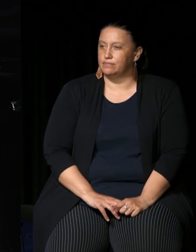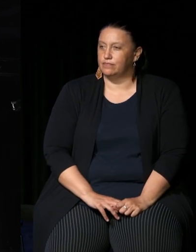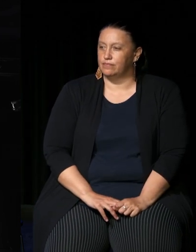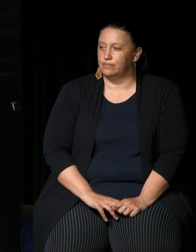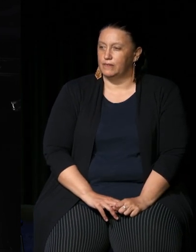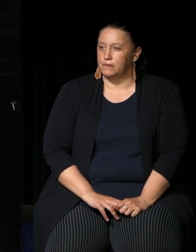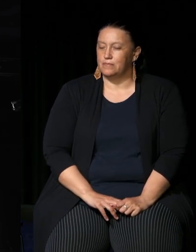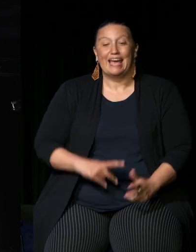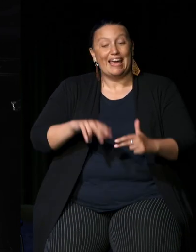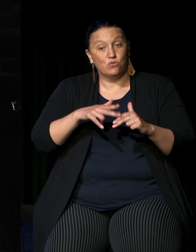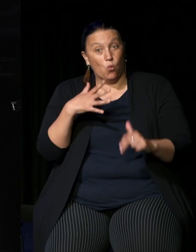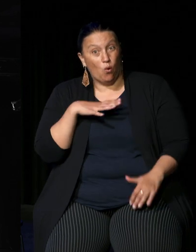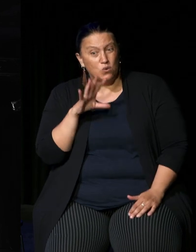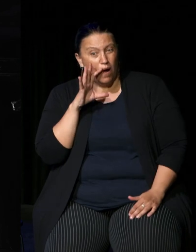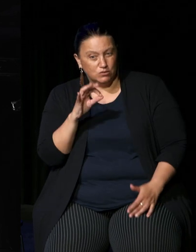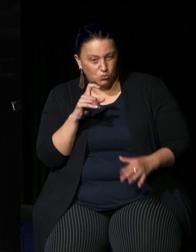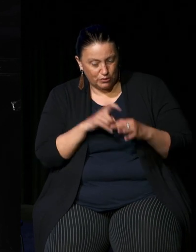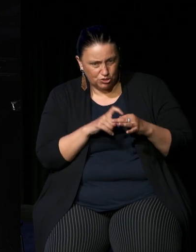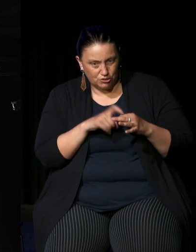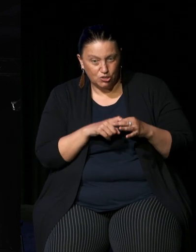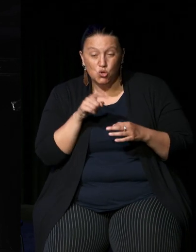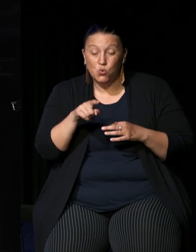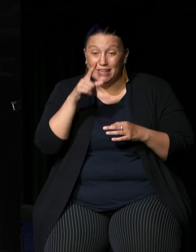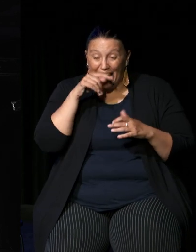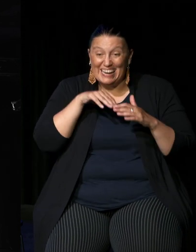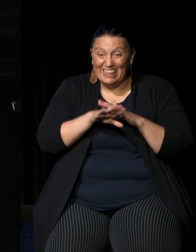to ask questions uh as part of this process as well if you're in the room or if you're watching